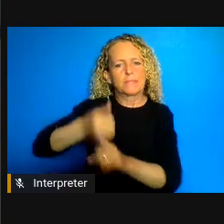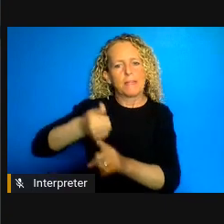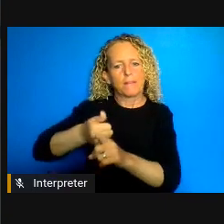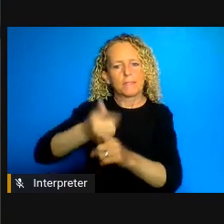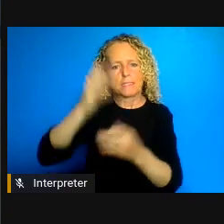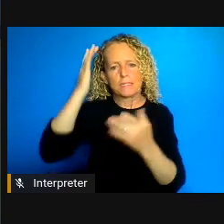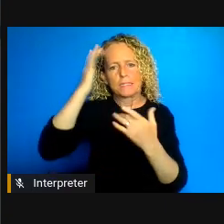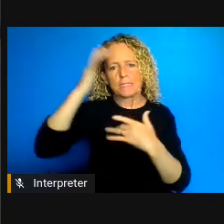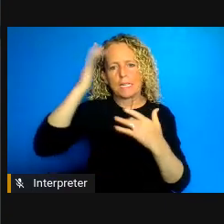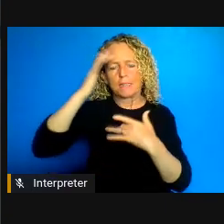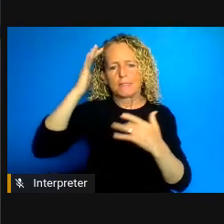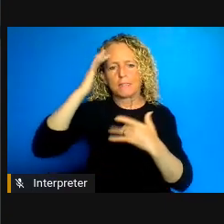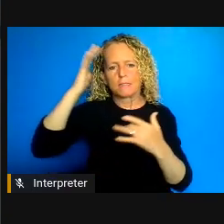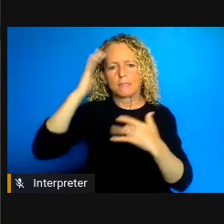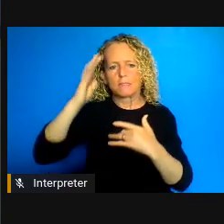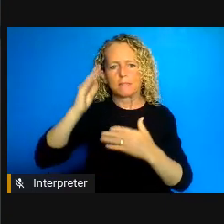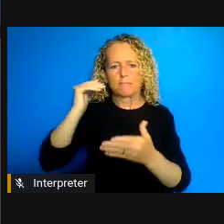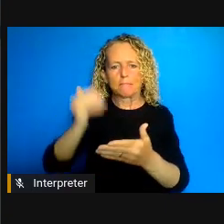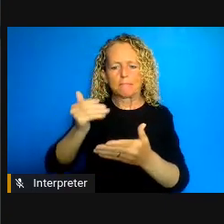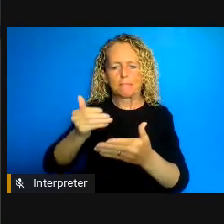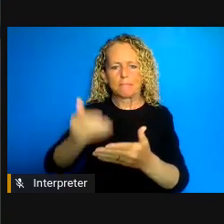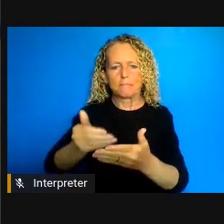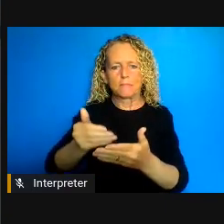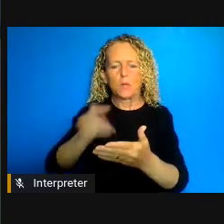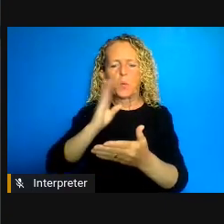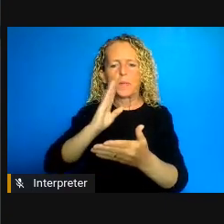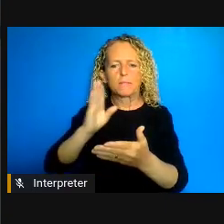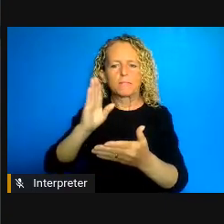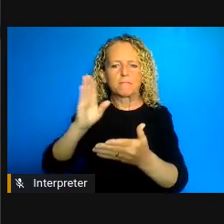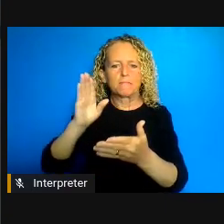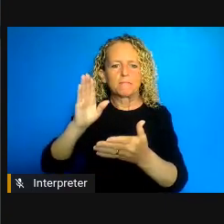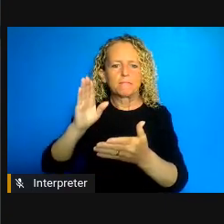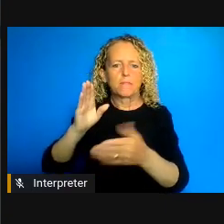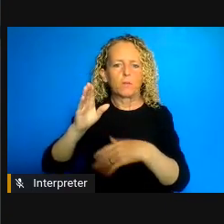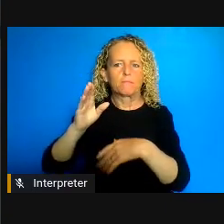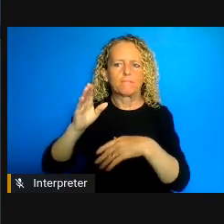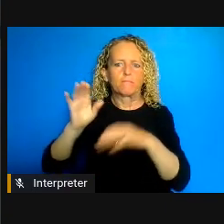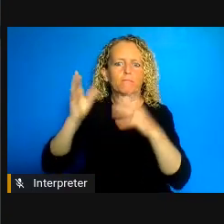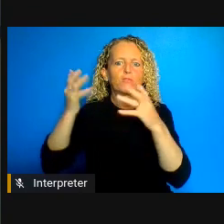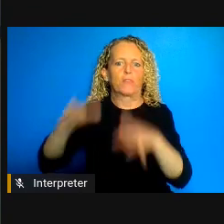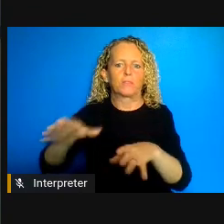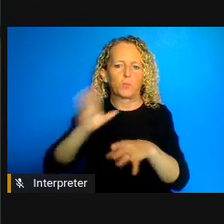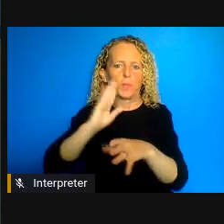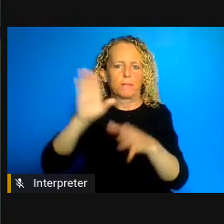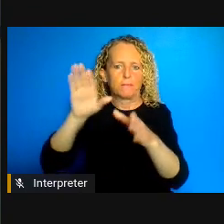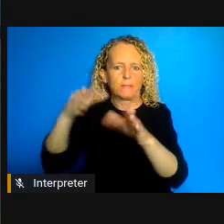away from he's from his release anyway and his release happened on the